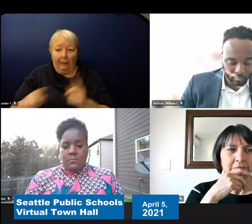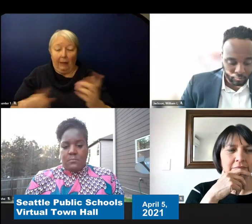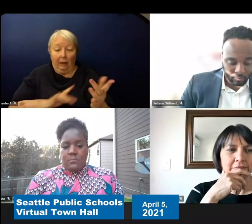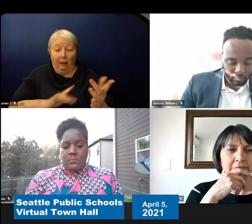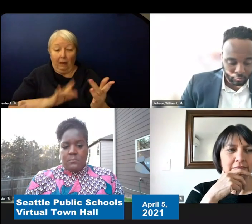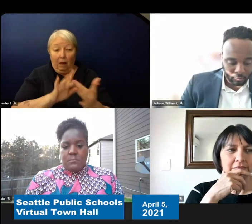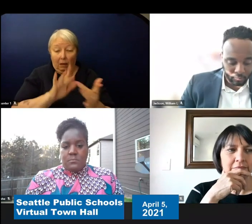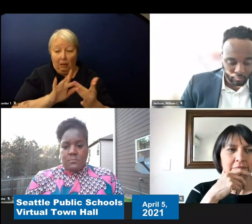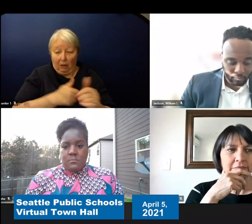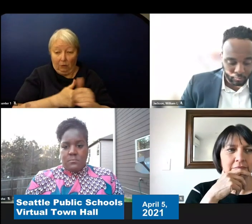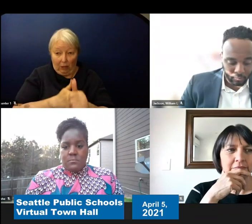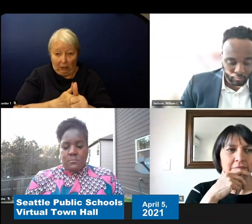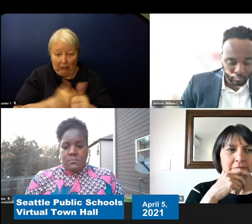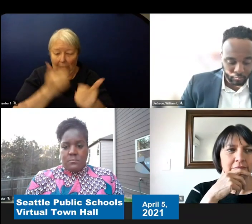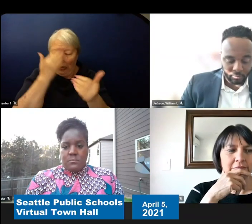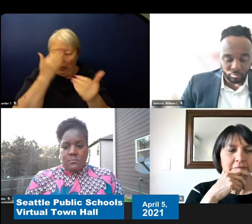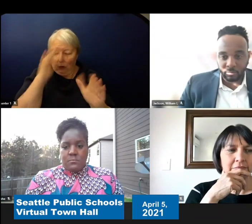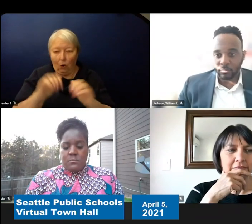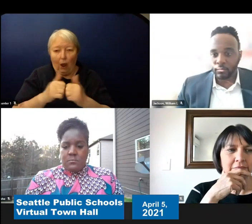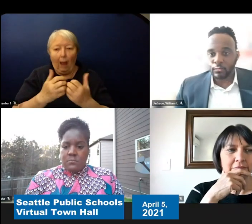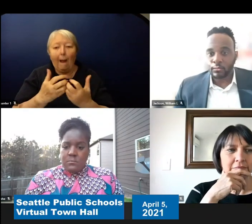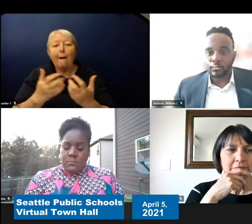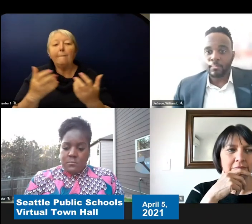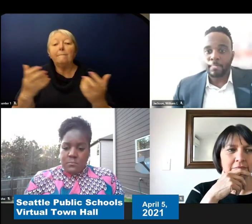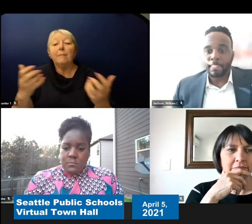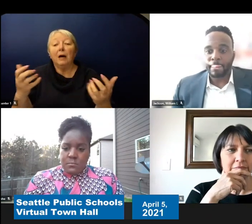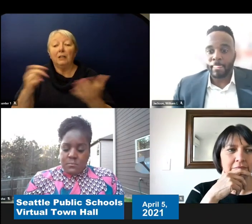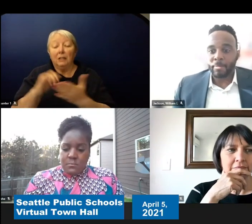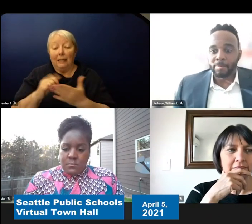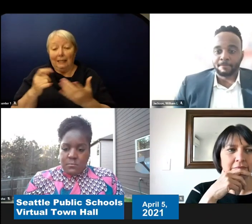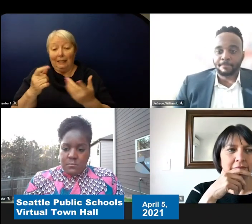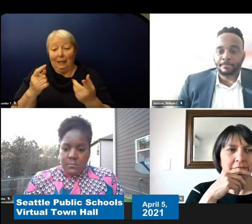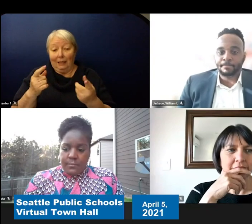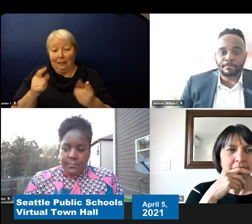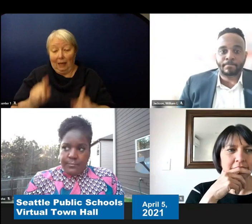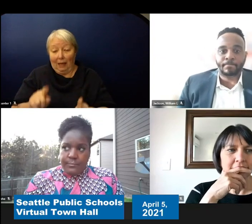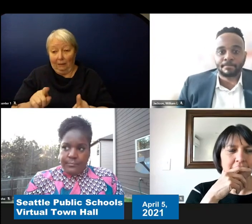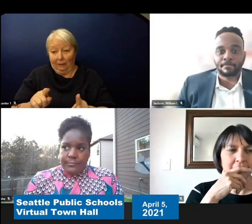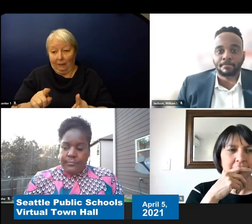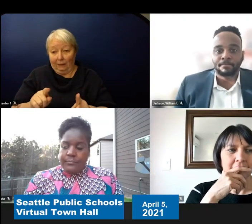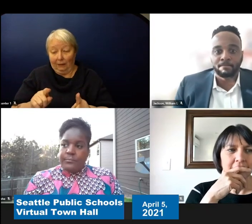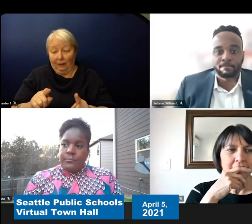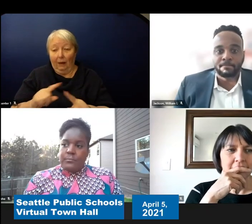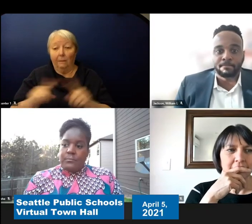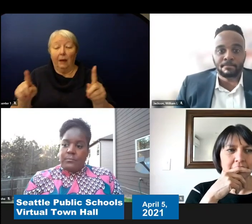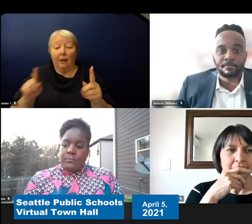this has been lifted up but I just want to make listeners aware that contact tracing is still 6 feet.